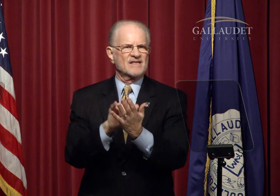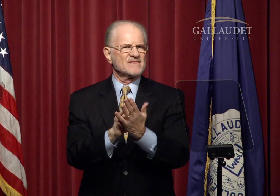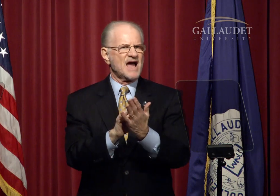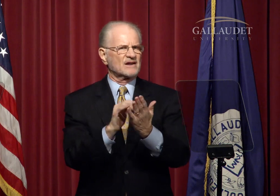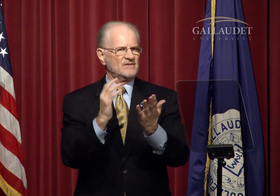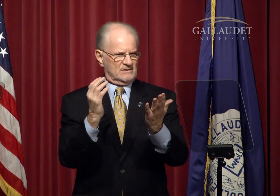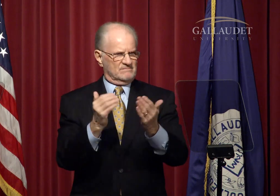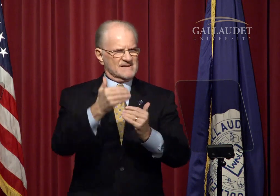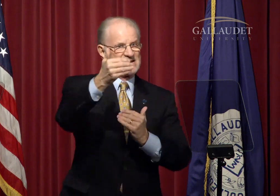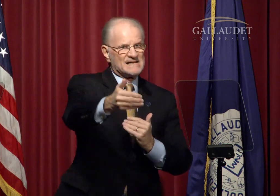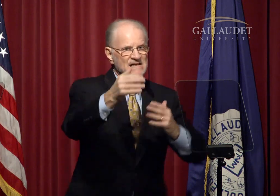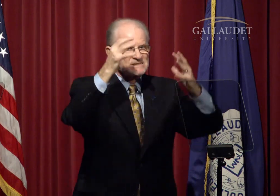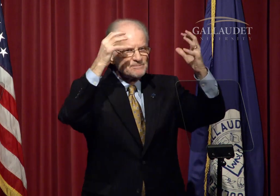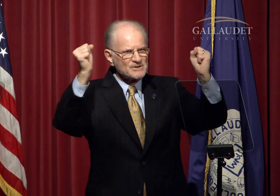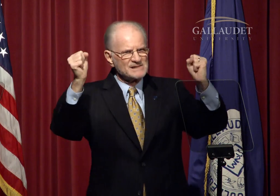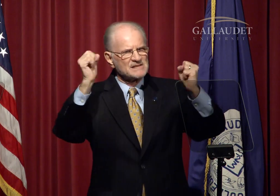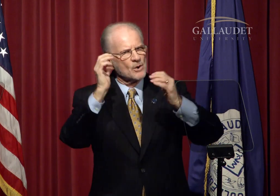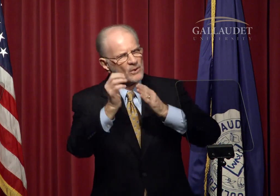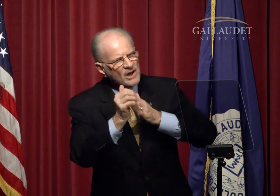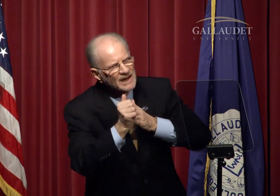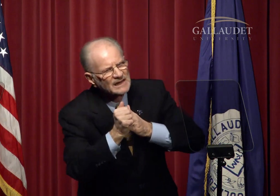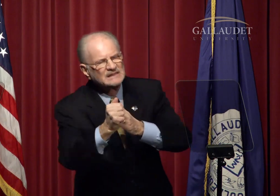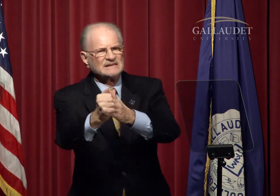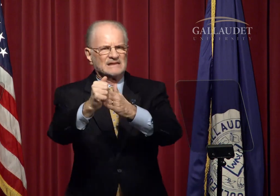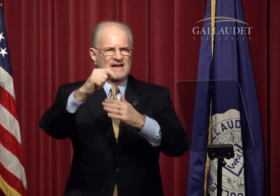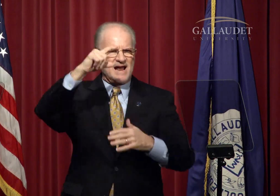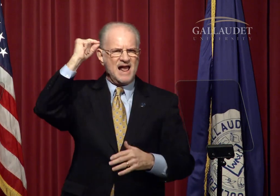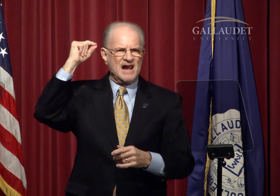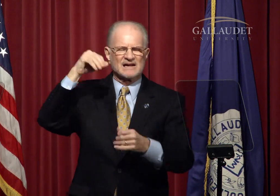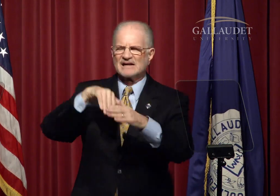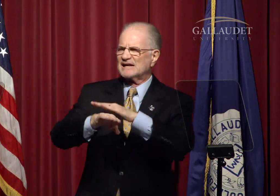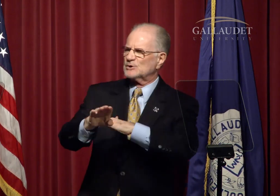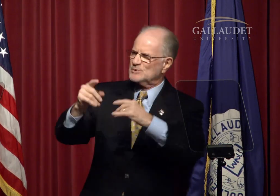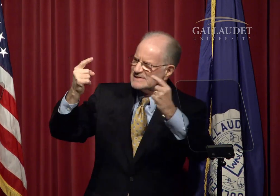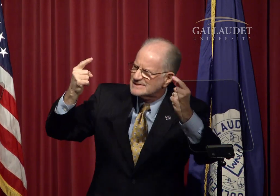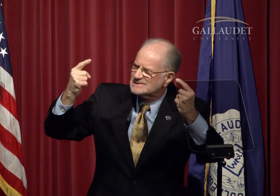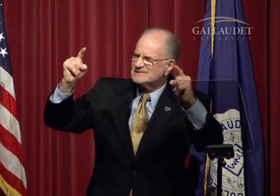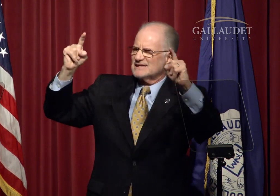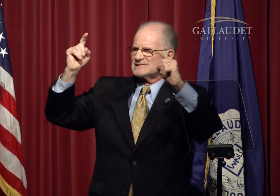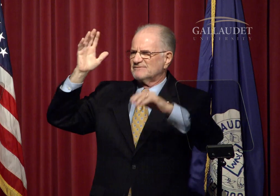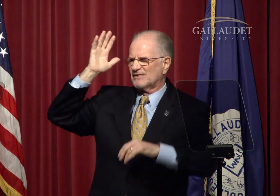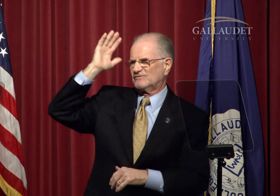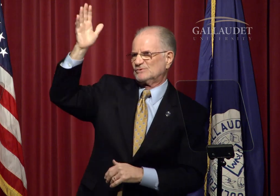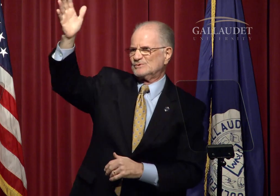I am confident that the next President will lead Gallaudet